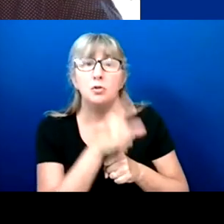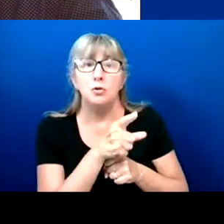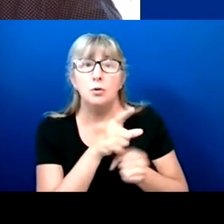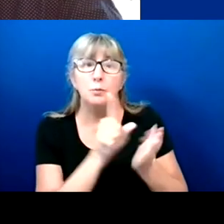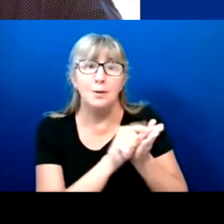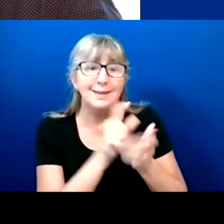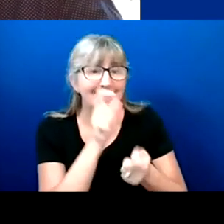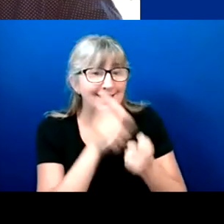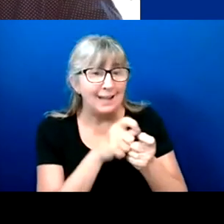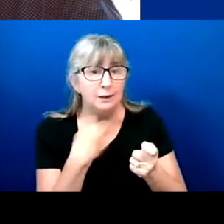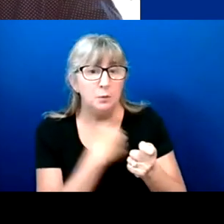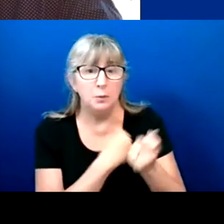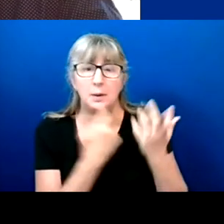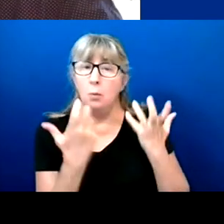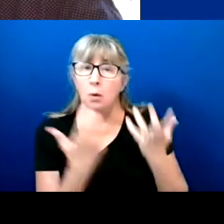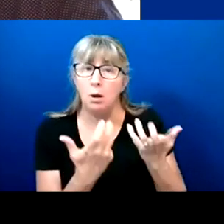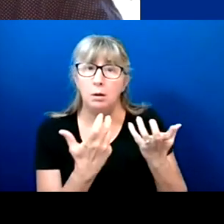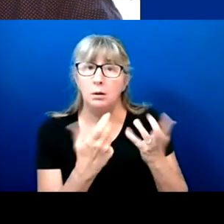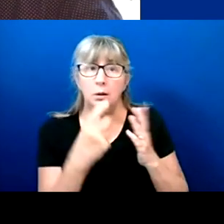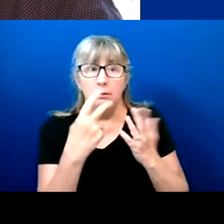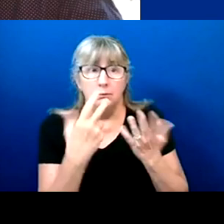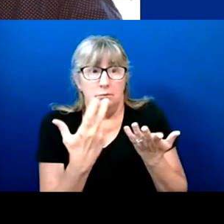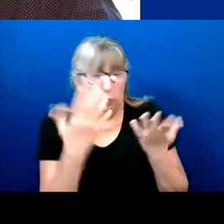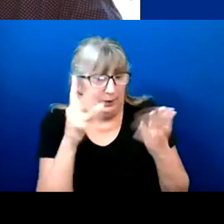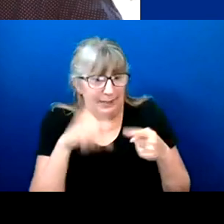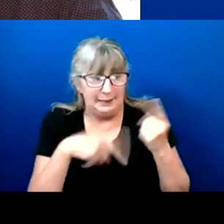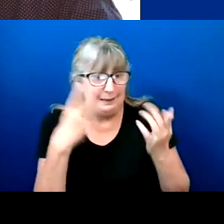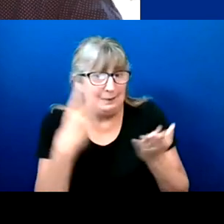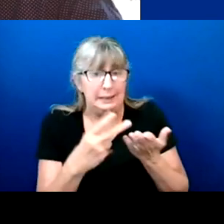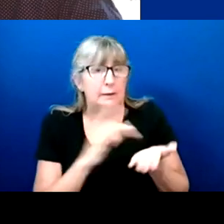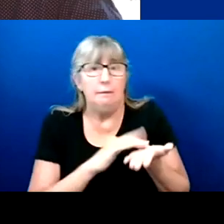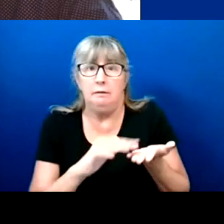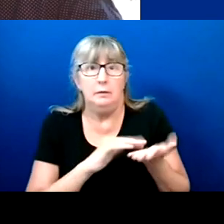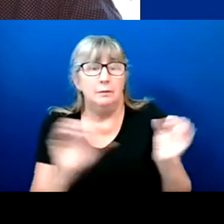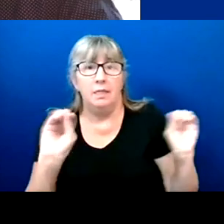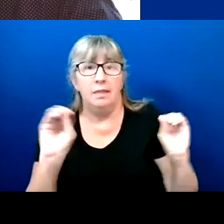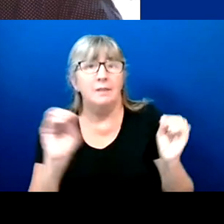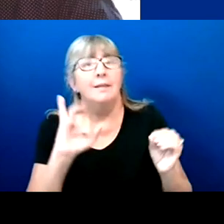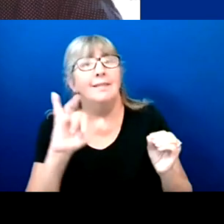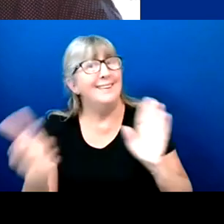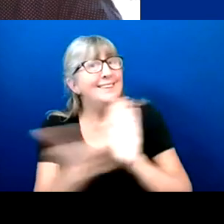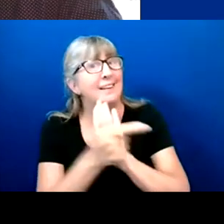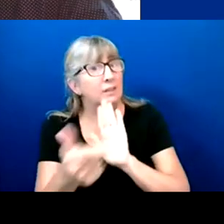it to print, that's a breach of the law. So it's on the books.